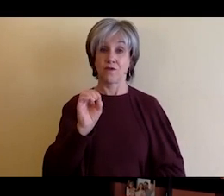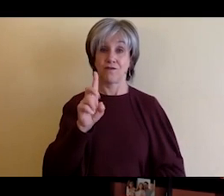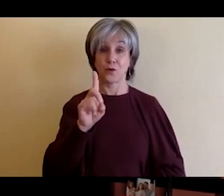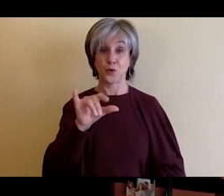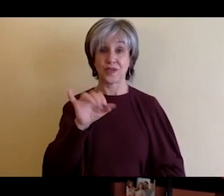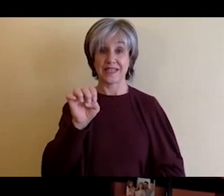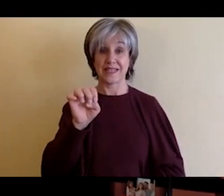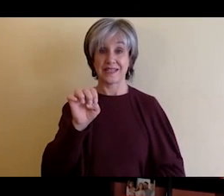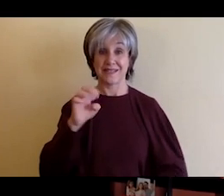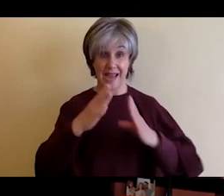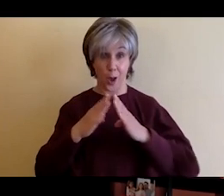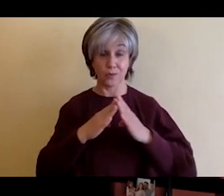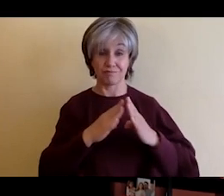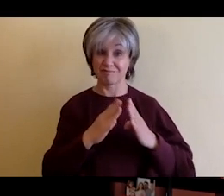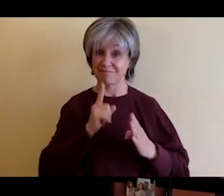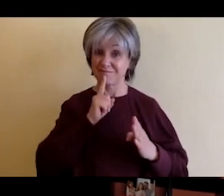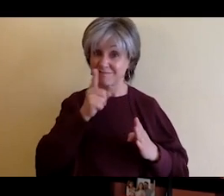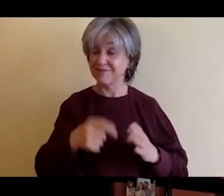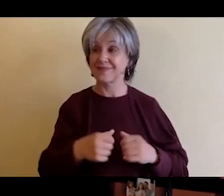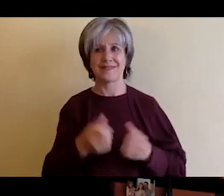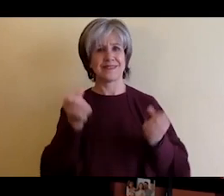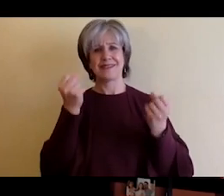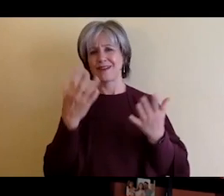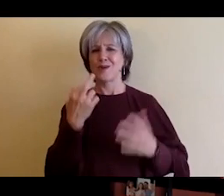that, that you visit downtown. We since we moved